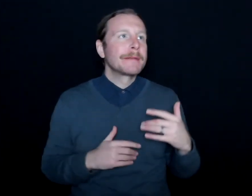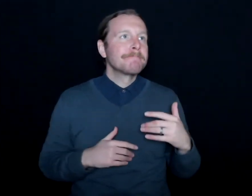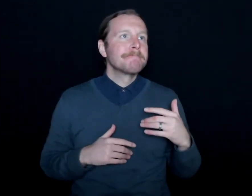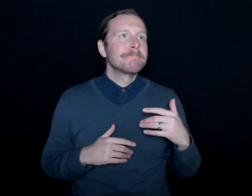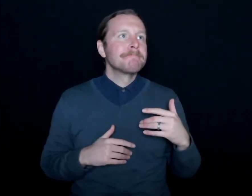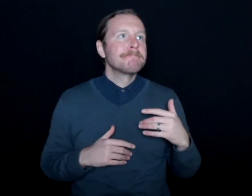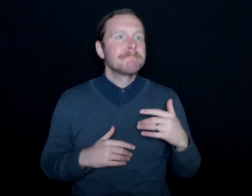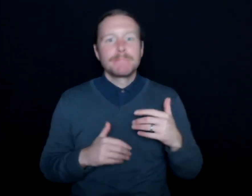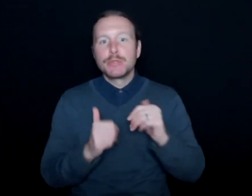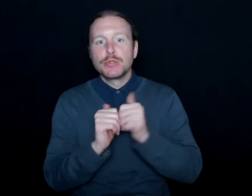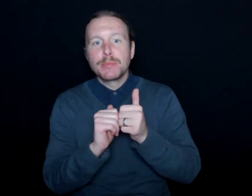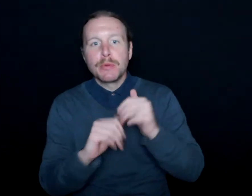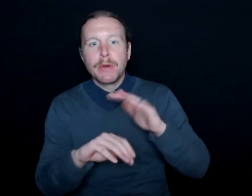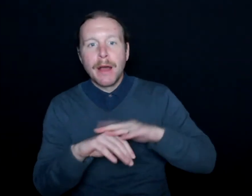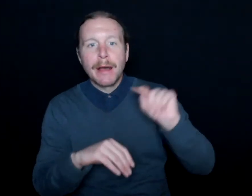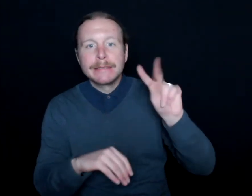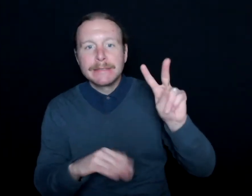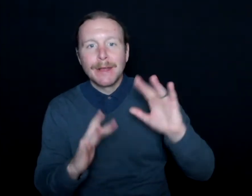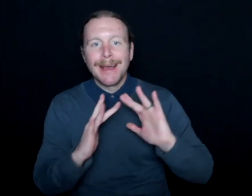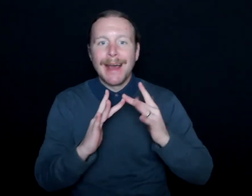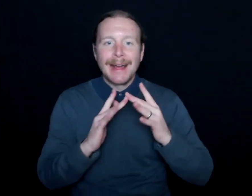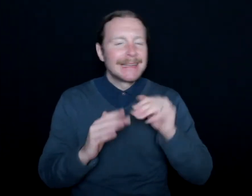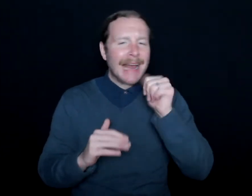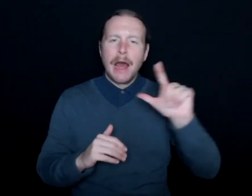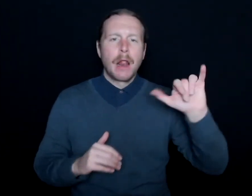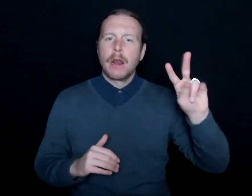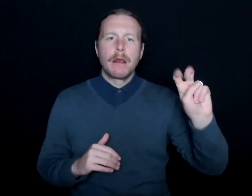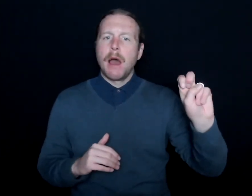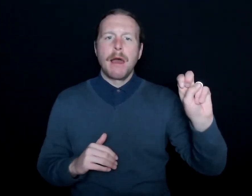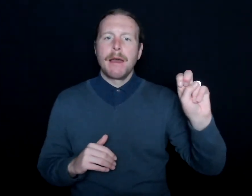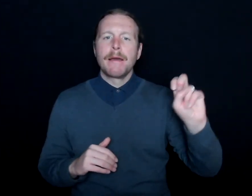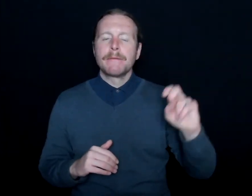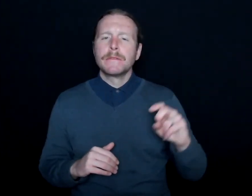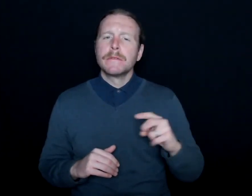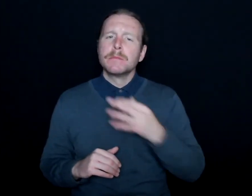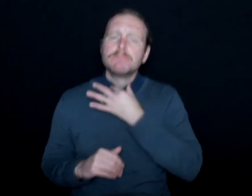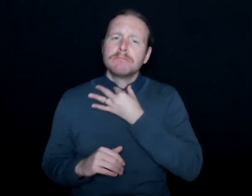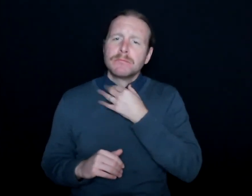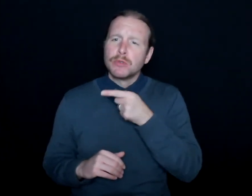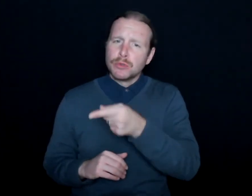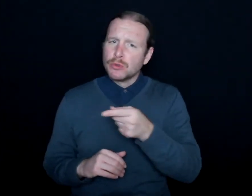on TV or online, where you're not live at a game. Do you hear this argument a lot?